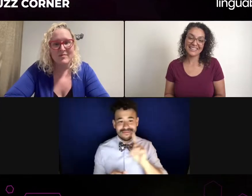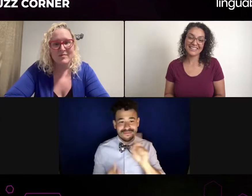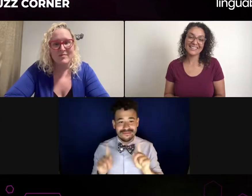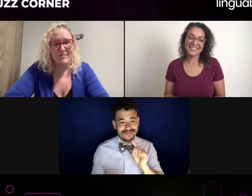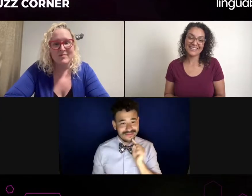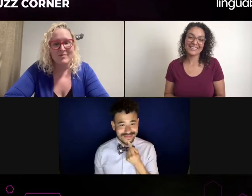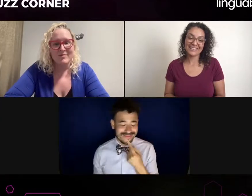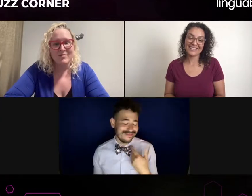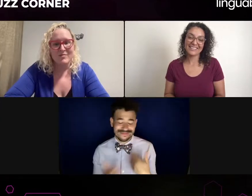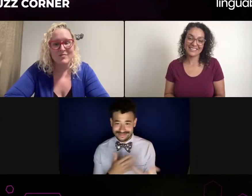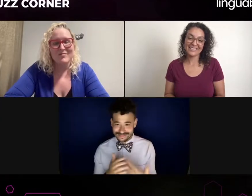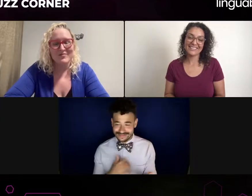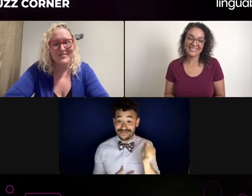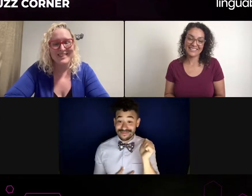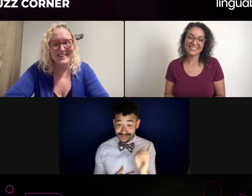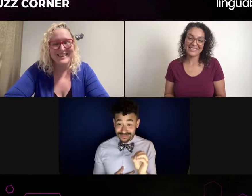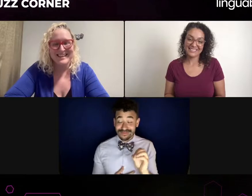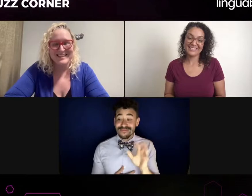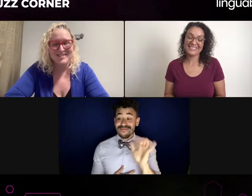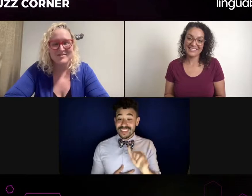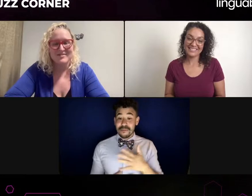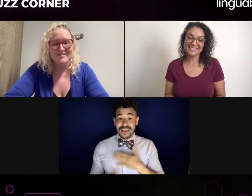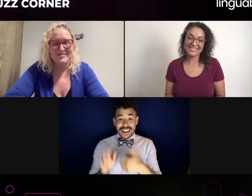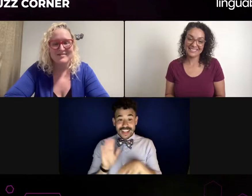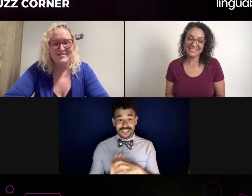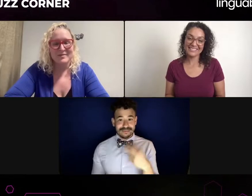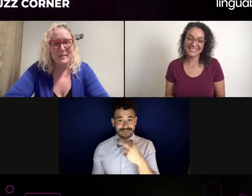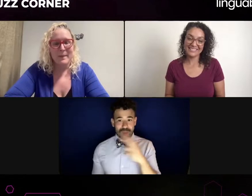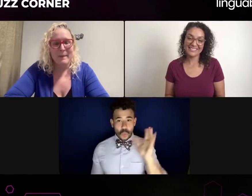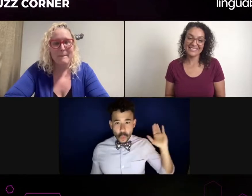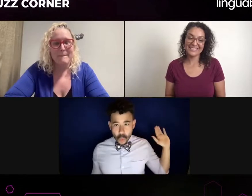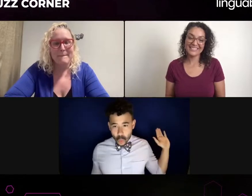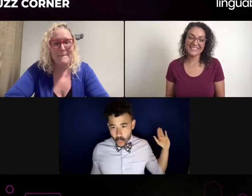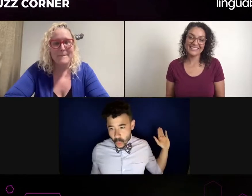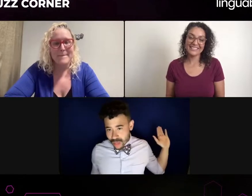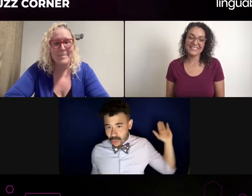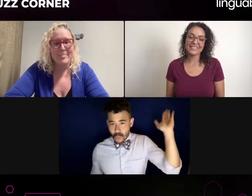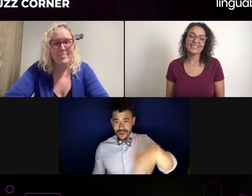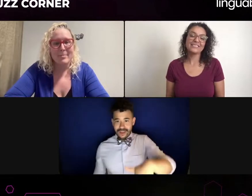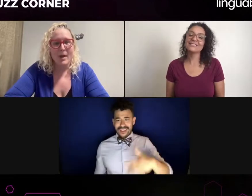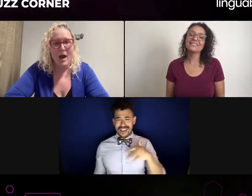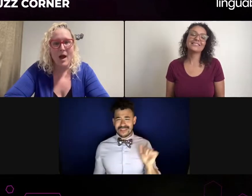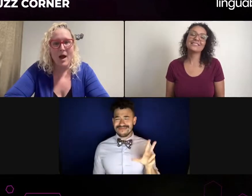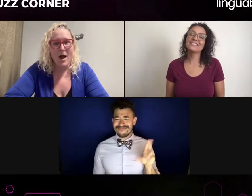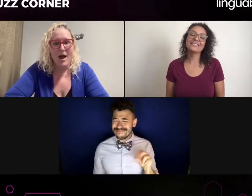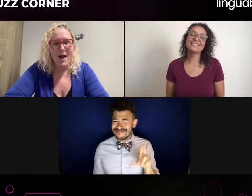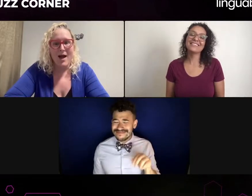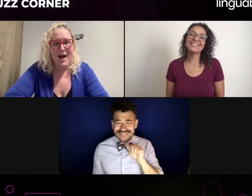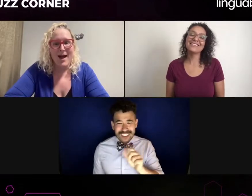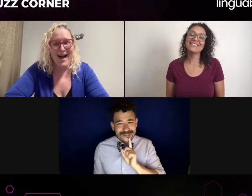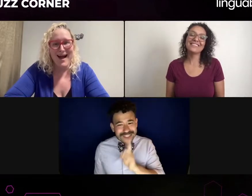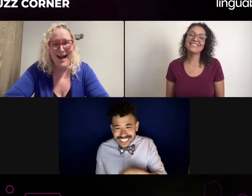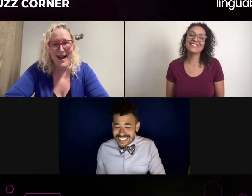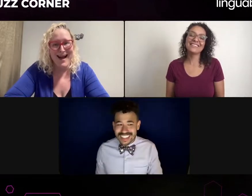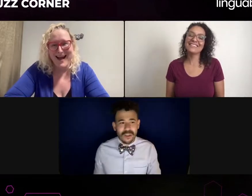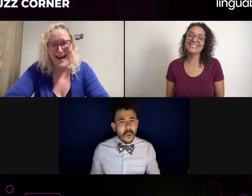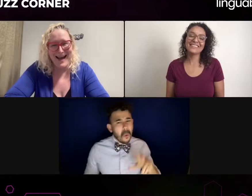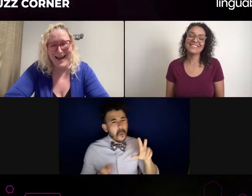"Have you worked with the DSL before alongside the interpreting team? And if so, what has that been like for you versus--"